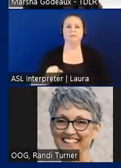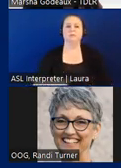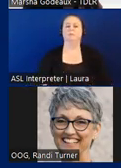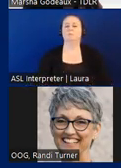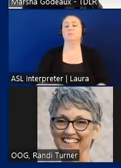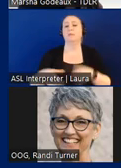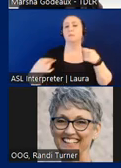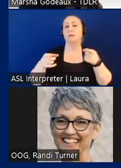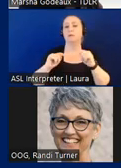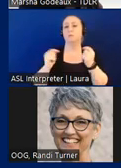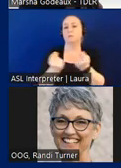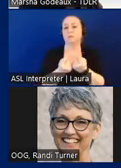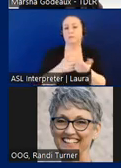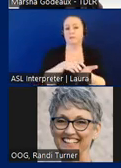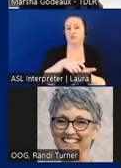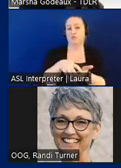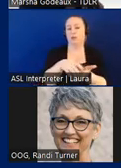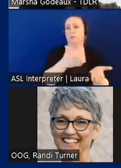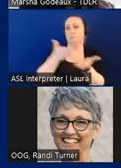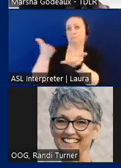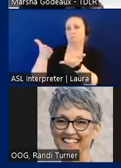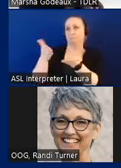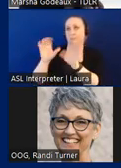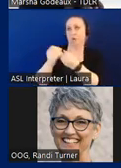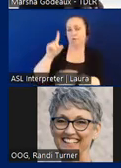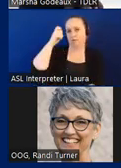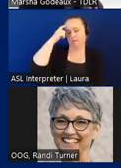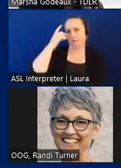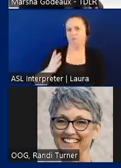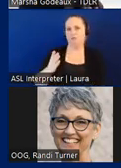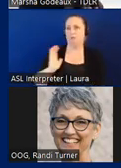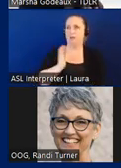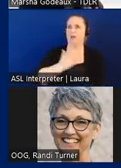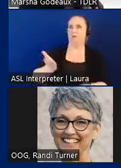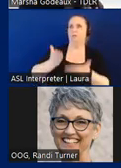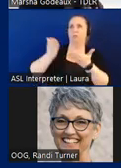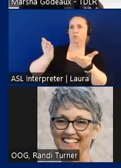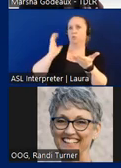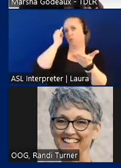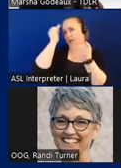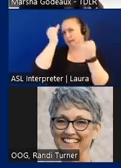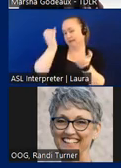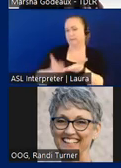took the drafted document to the office of the governor to let know our proposal and ideas this